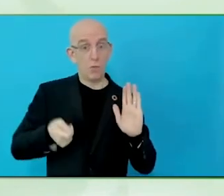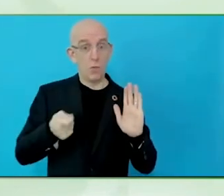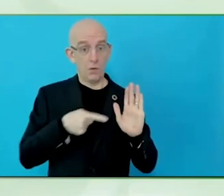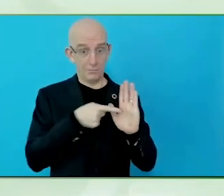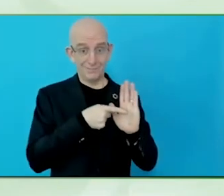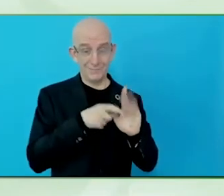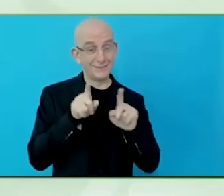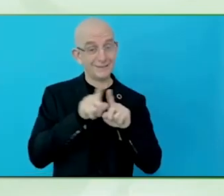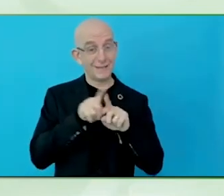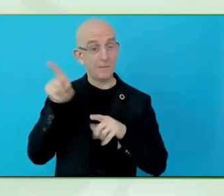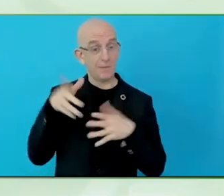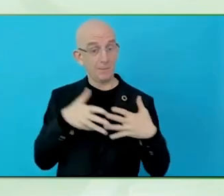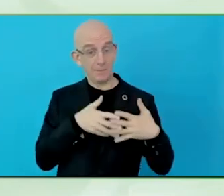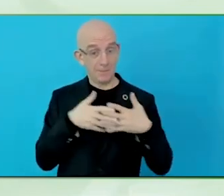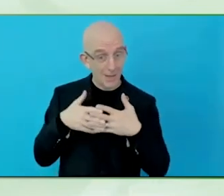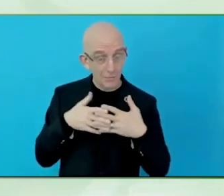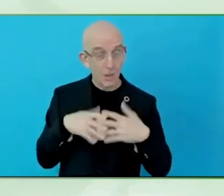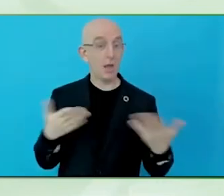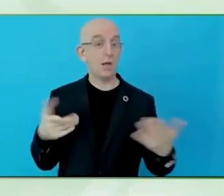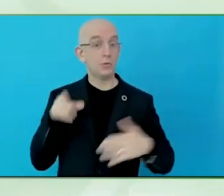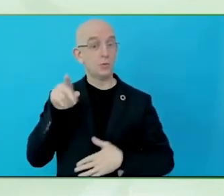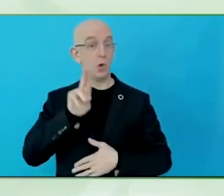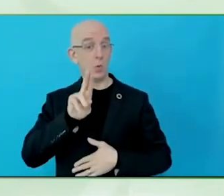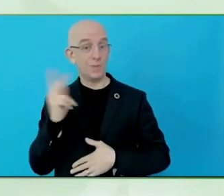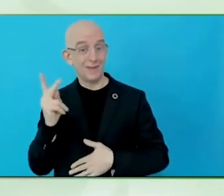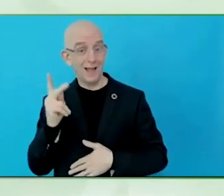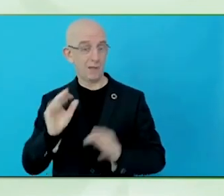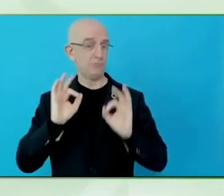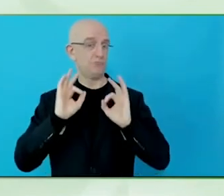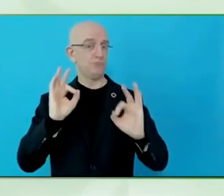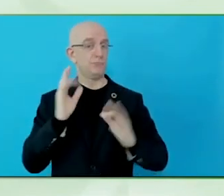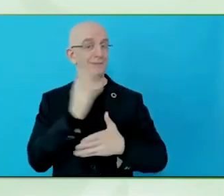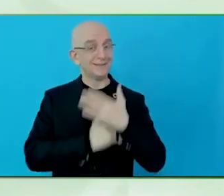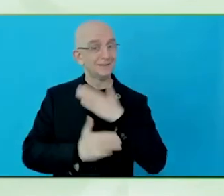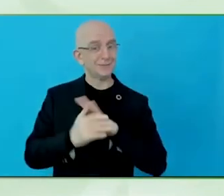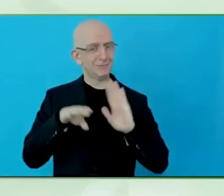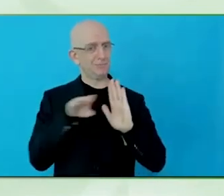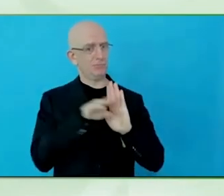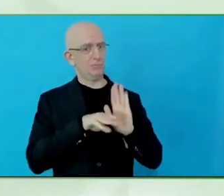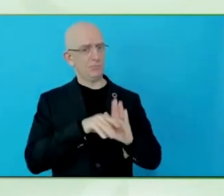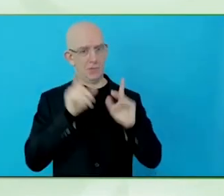There is a movement towards responsible tourism. But accessibility and inclusion isn't a part of it.